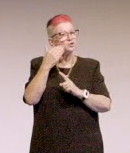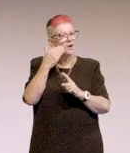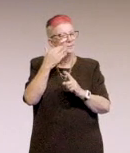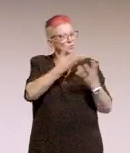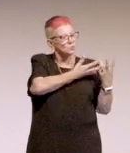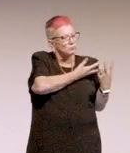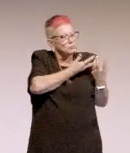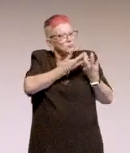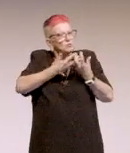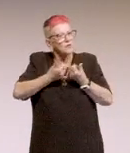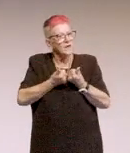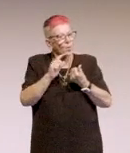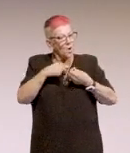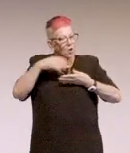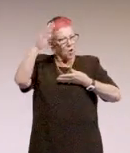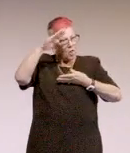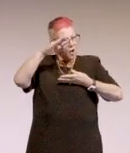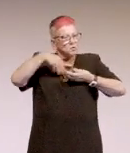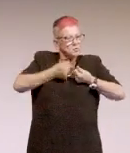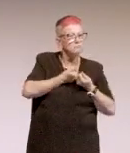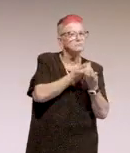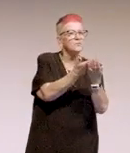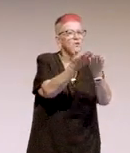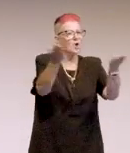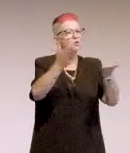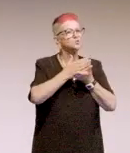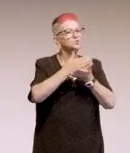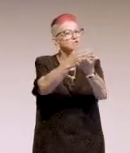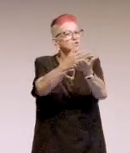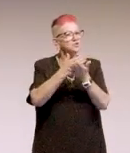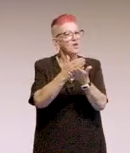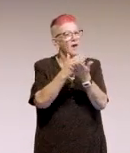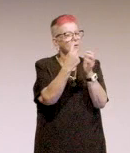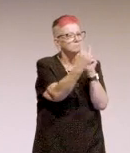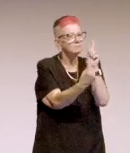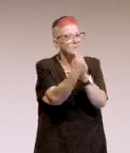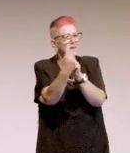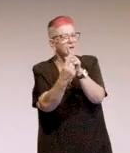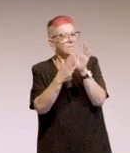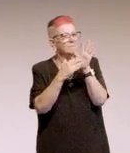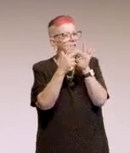and share the knowledge by assisting and mentoring fellow colleagues. And ask, what about accessibility?